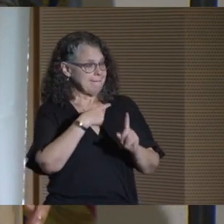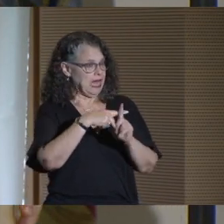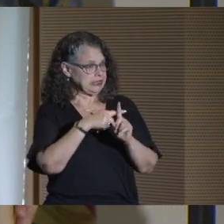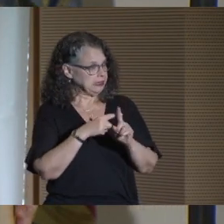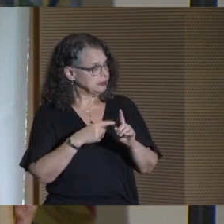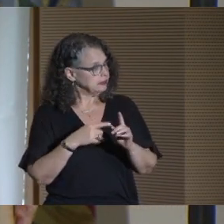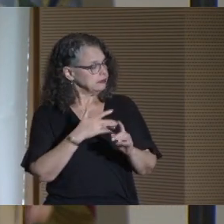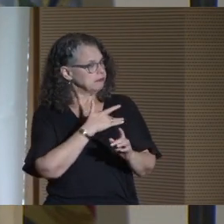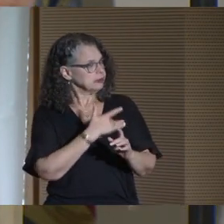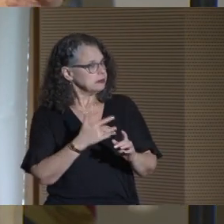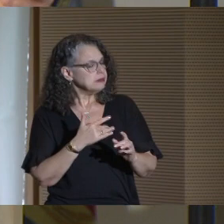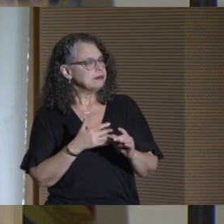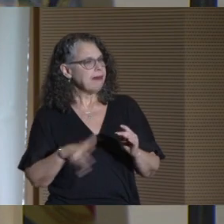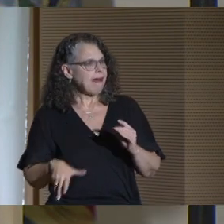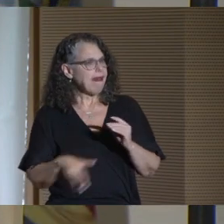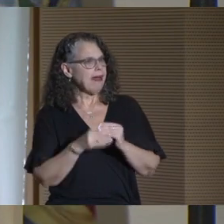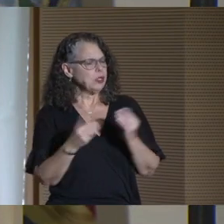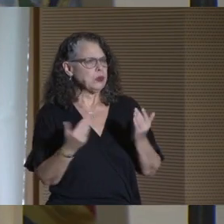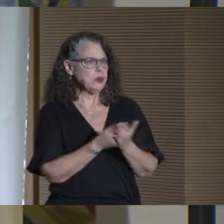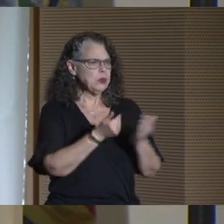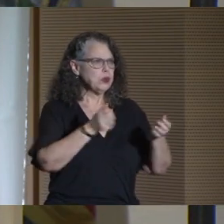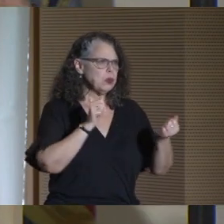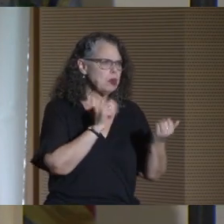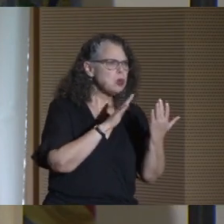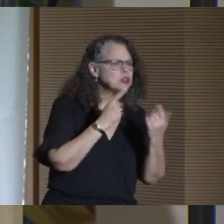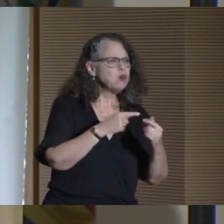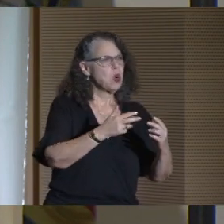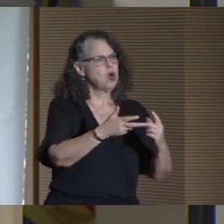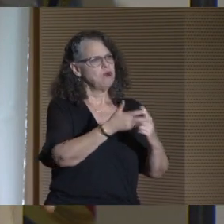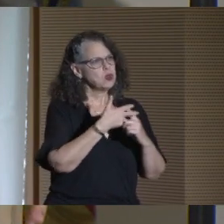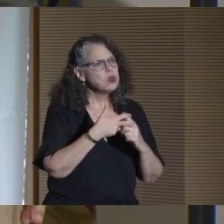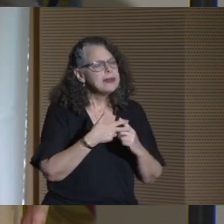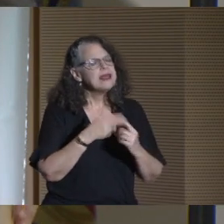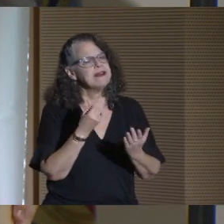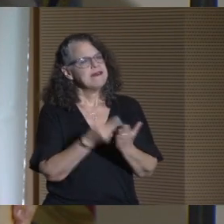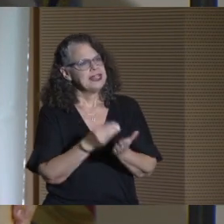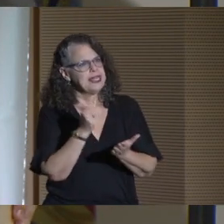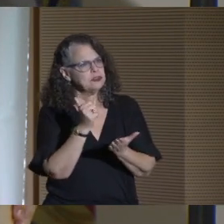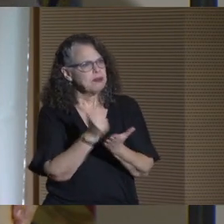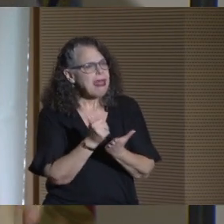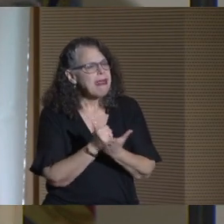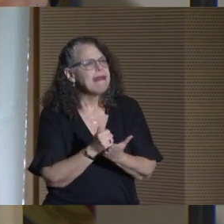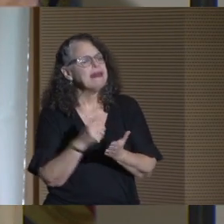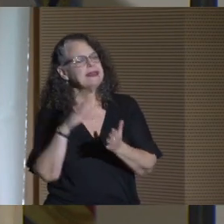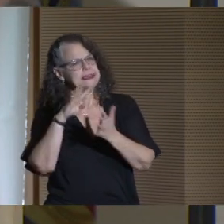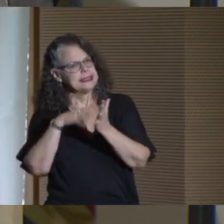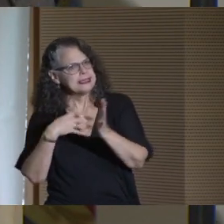by implementing new approaches to recruitment, financial aid, scheduling, and support services,